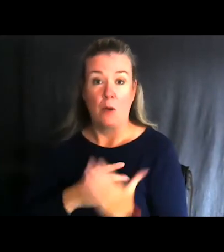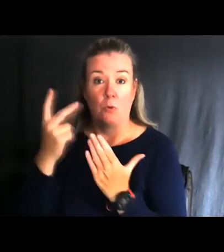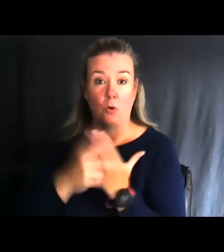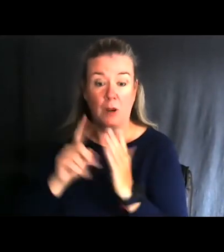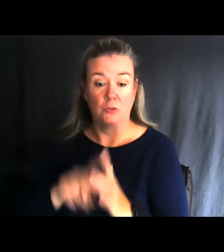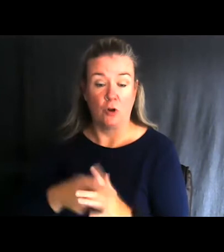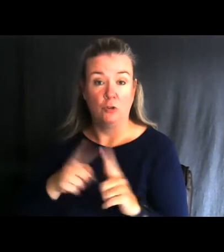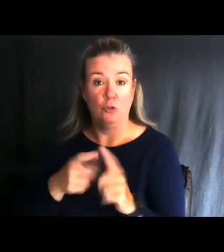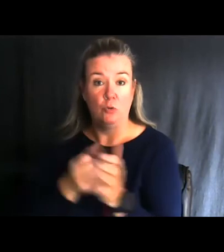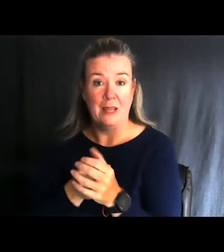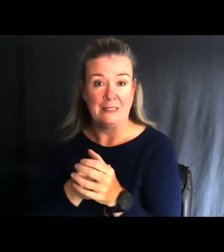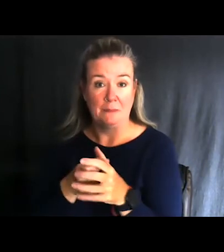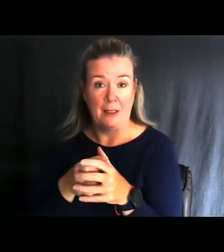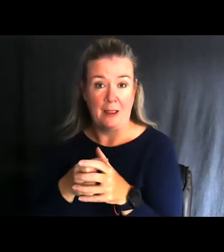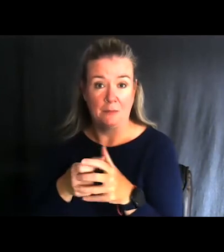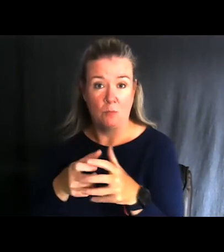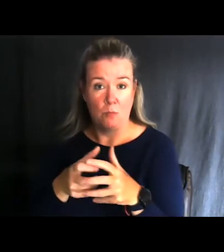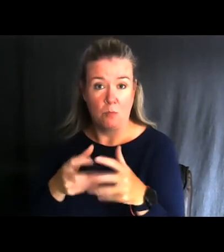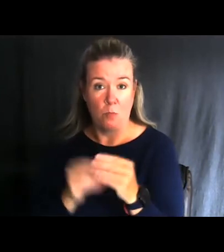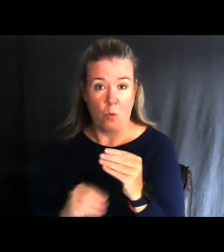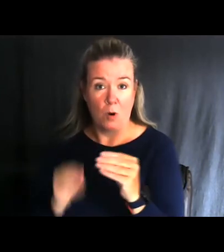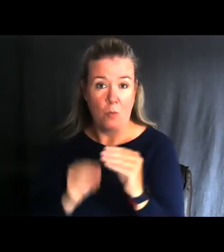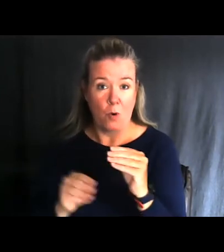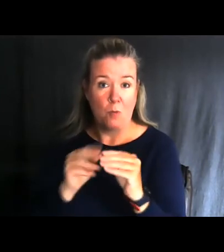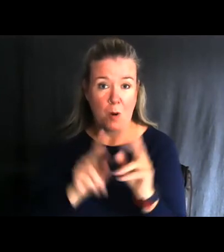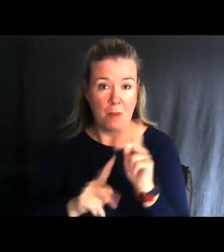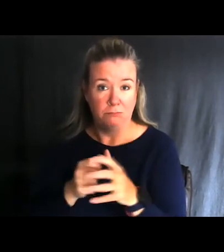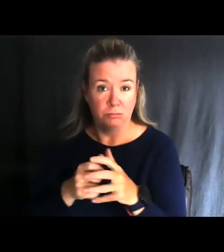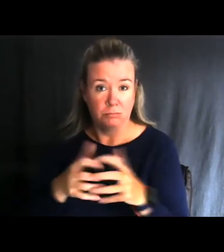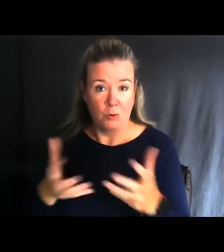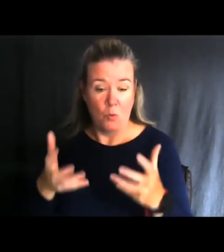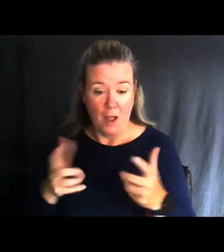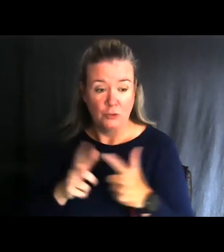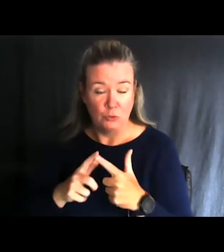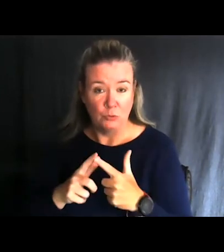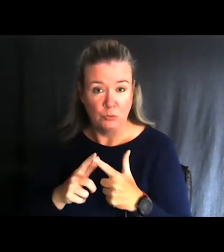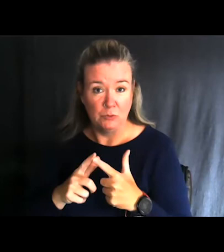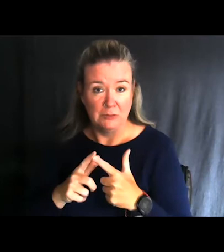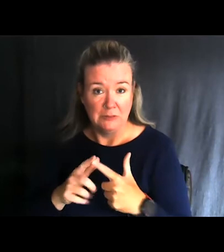We started getting more and more people that wanted to get out.